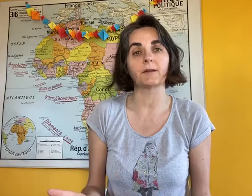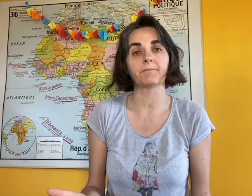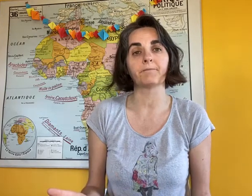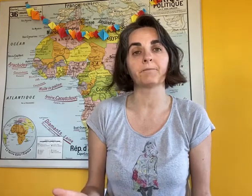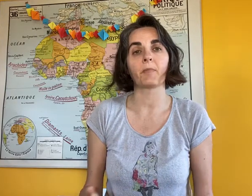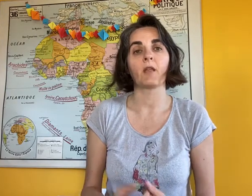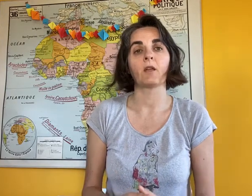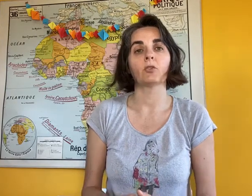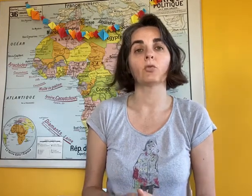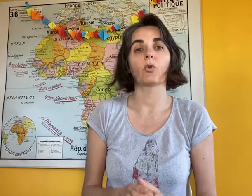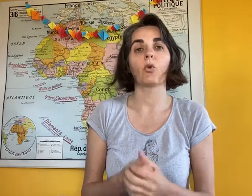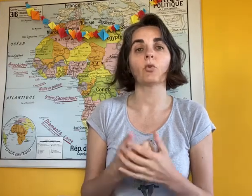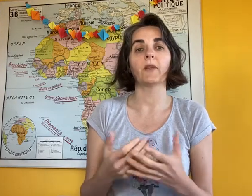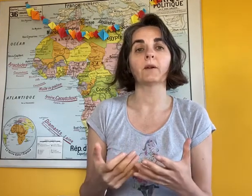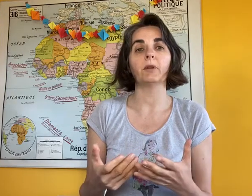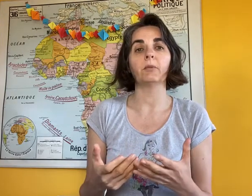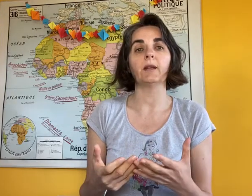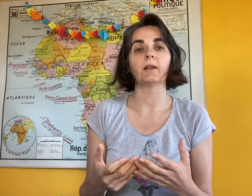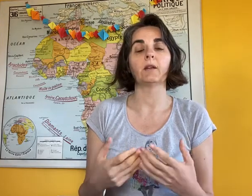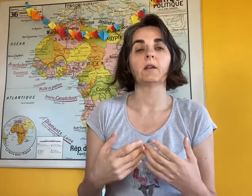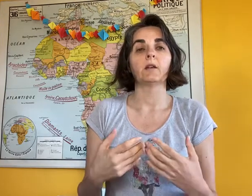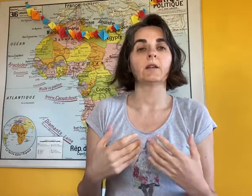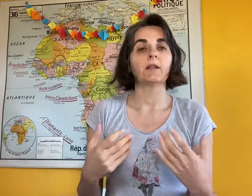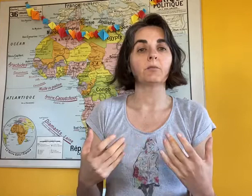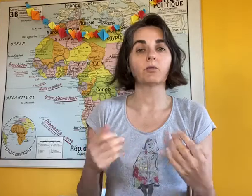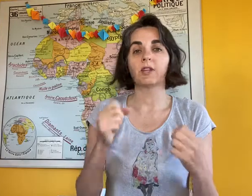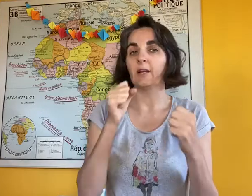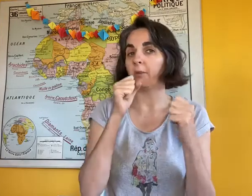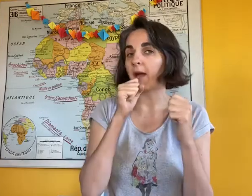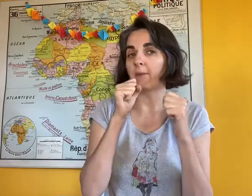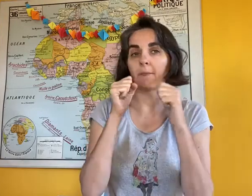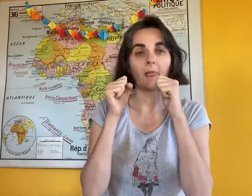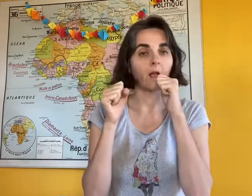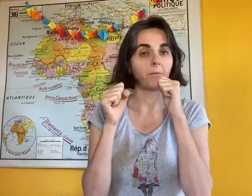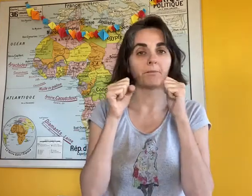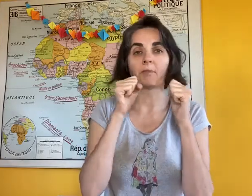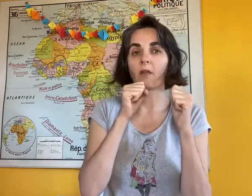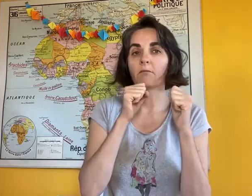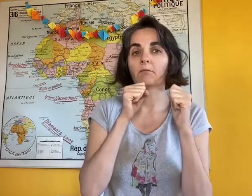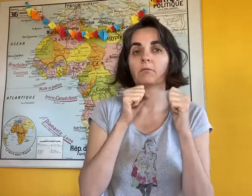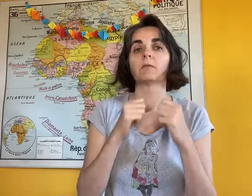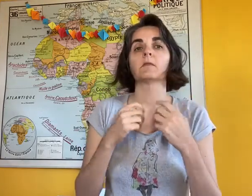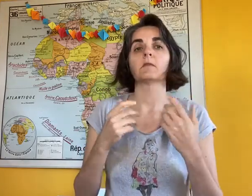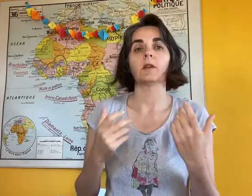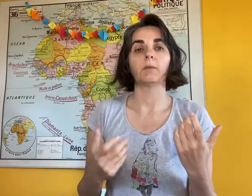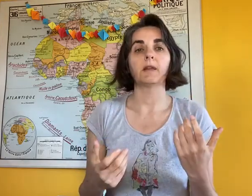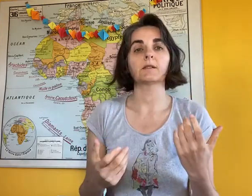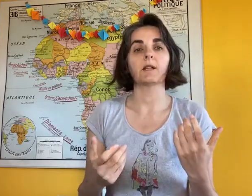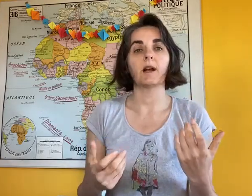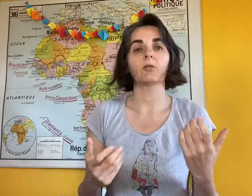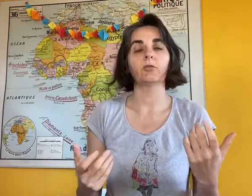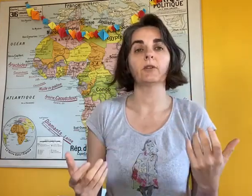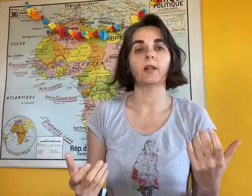So when a baby shows he's ready that's when we feed him.